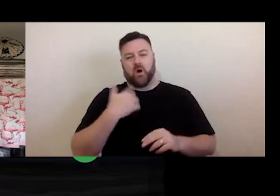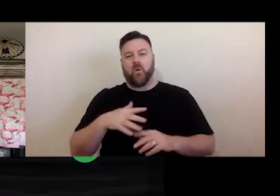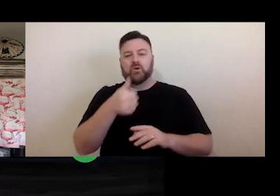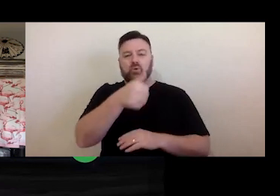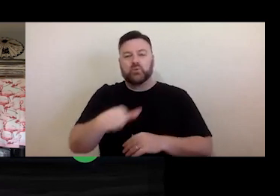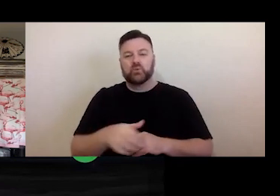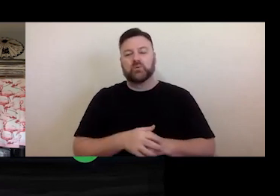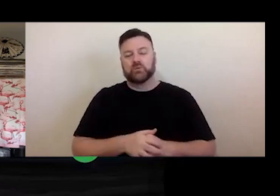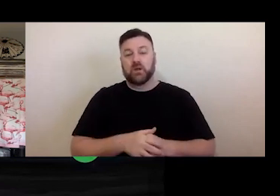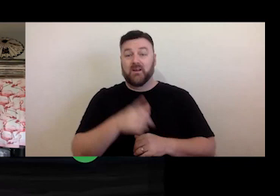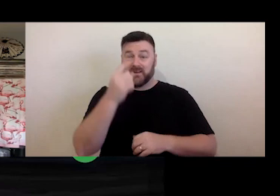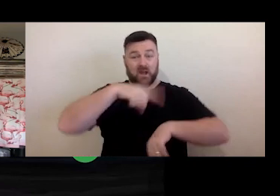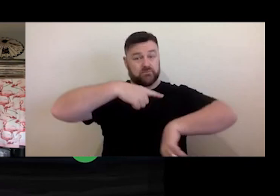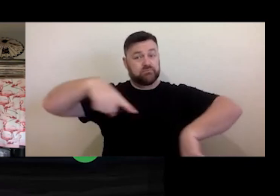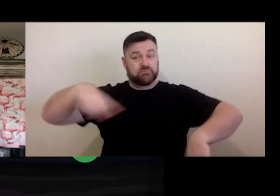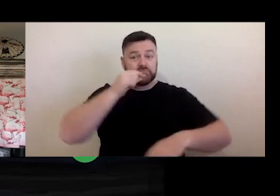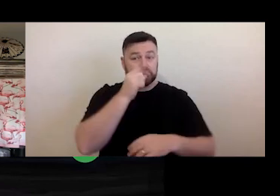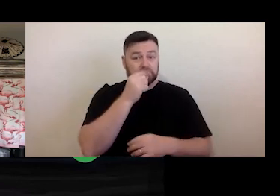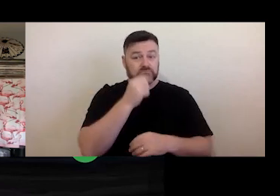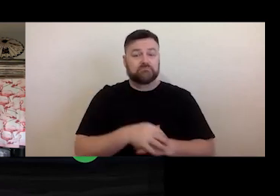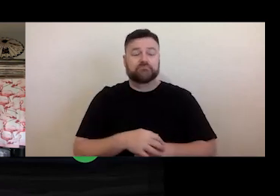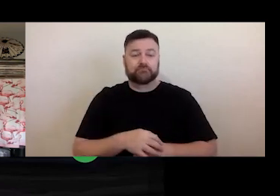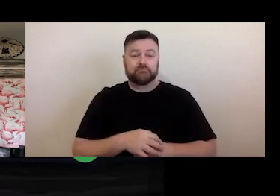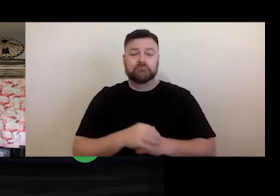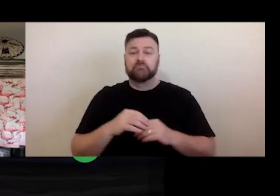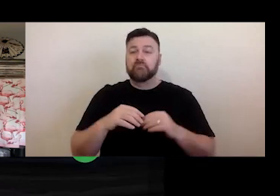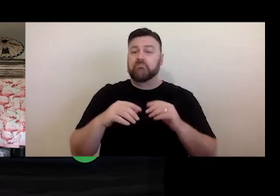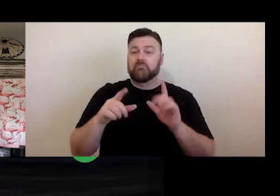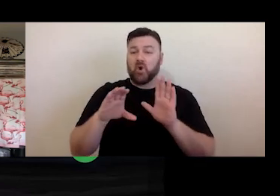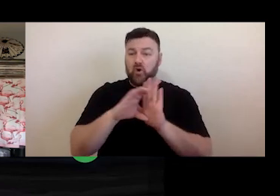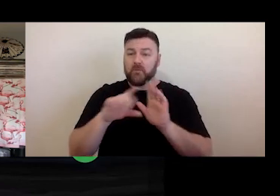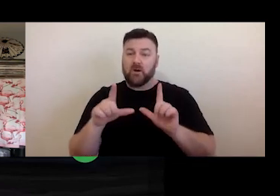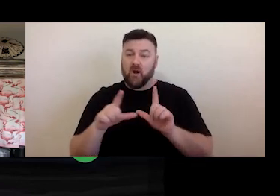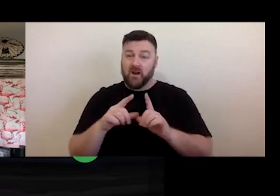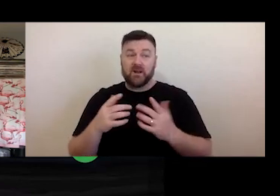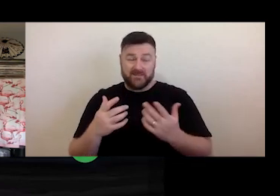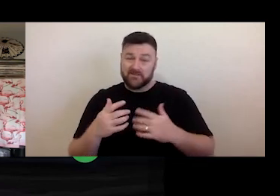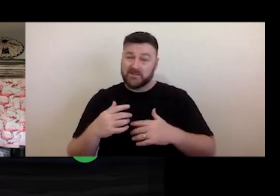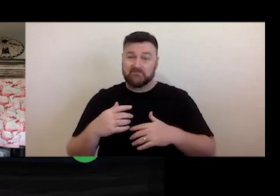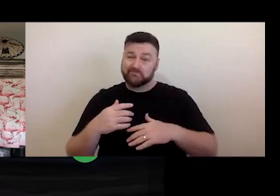time-consuming. Copyright licensing takes time. I guess that's the short of it.